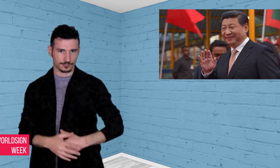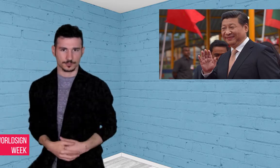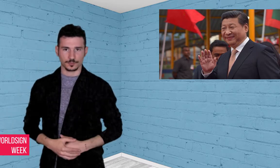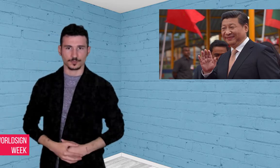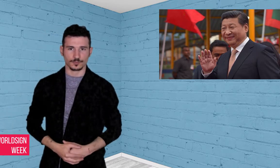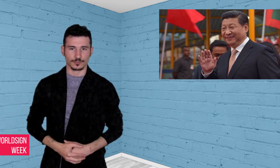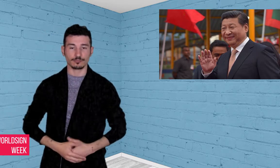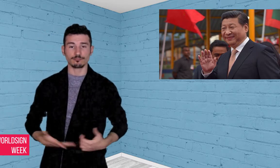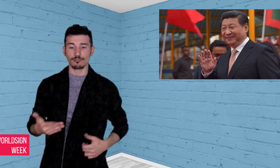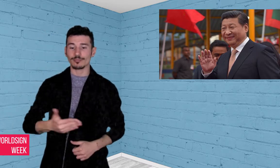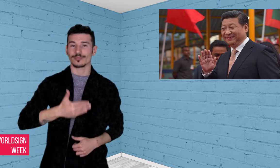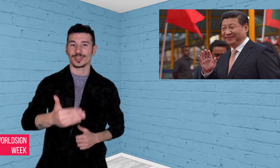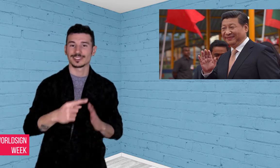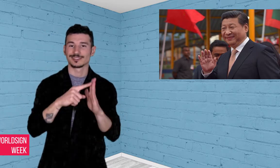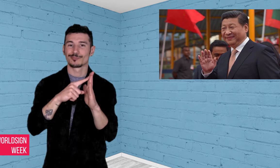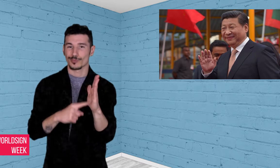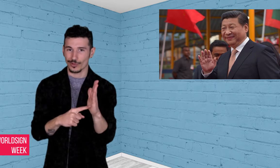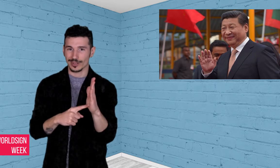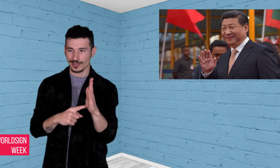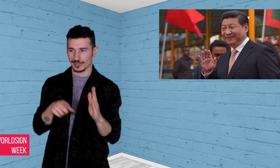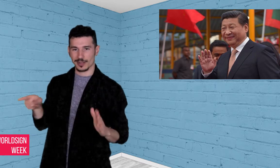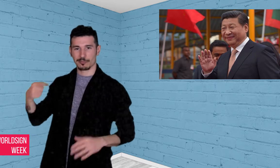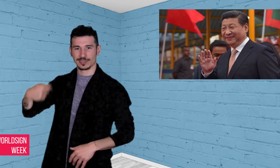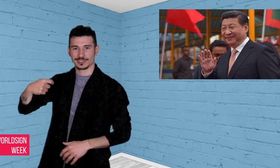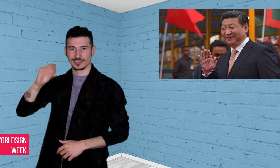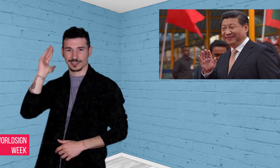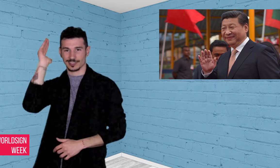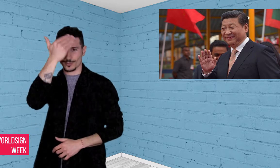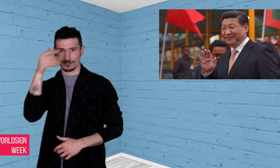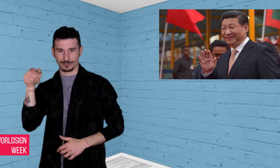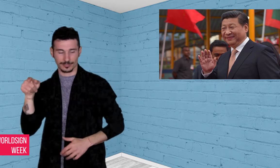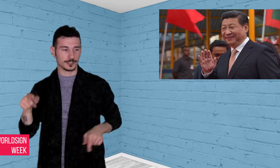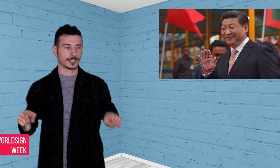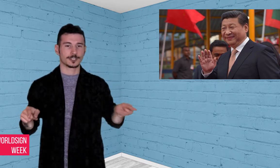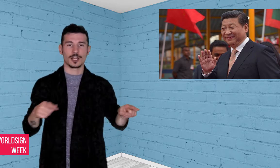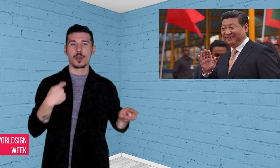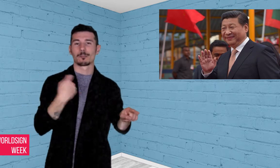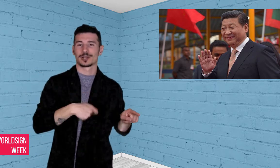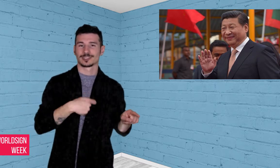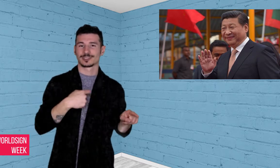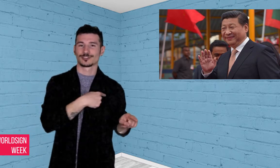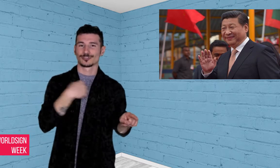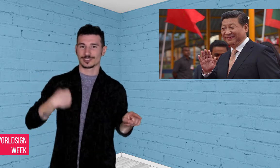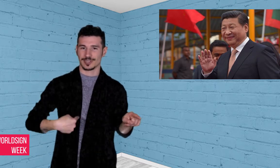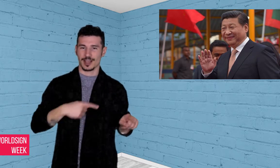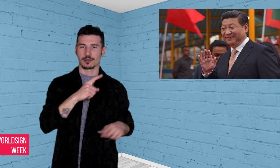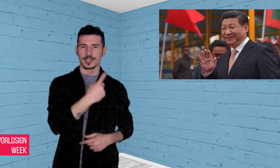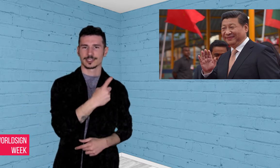without China’s help. Trump will discuss this growing threat with Chinese President Xi Jinping during